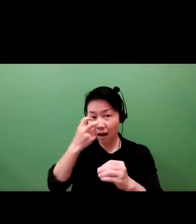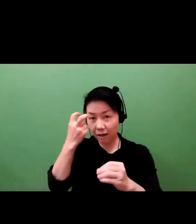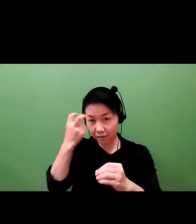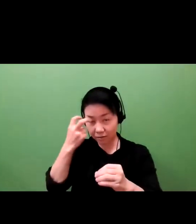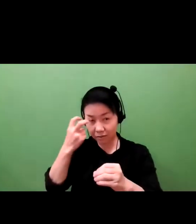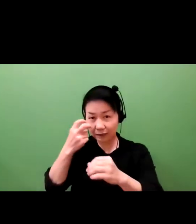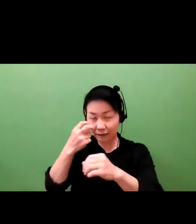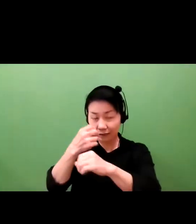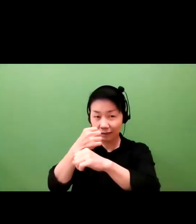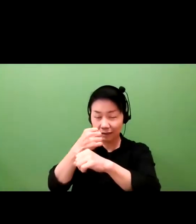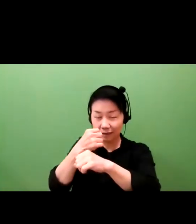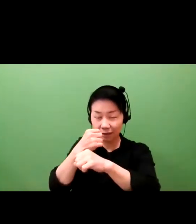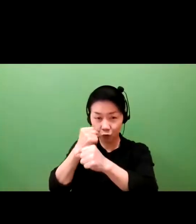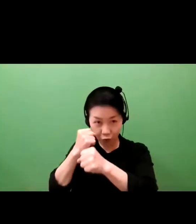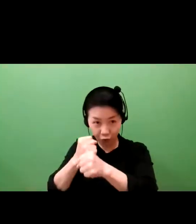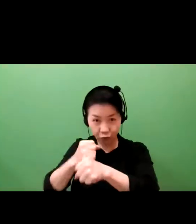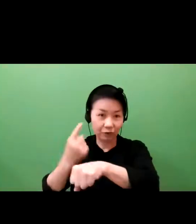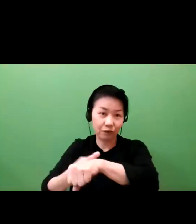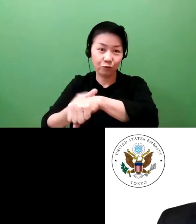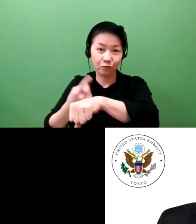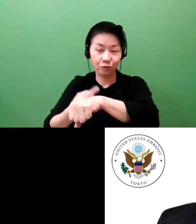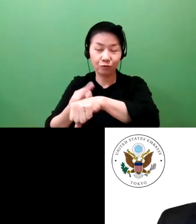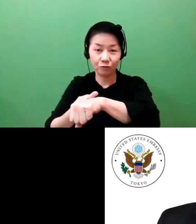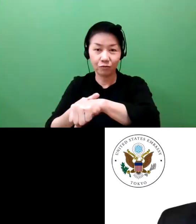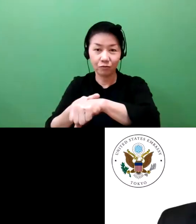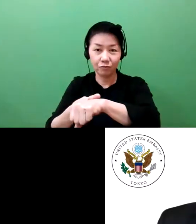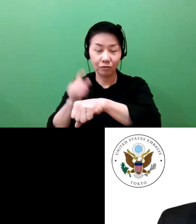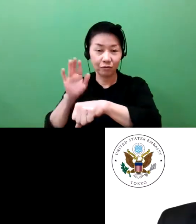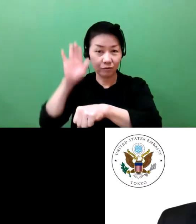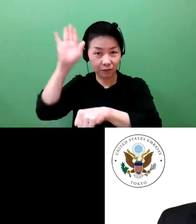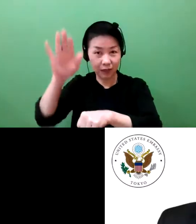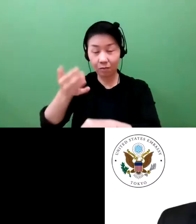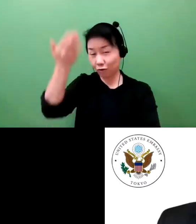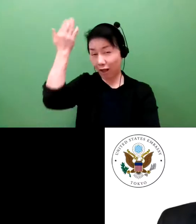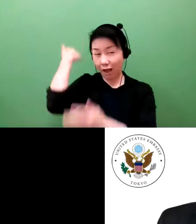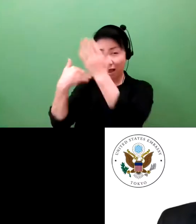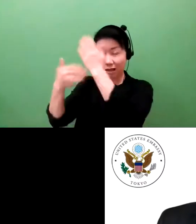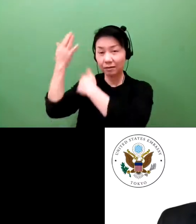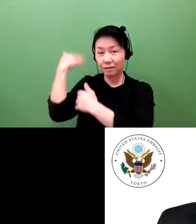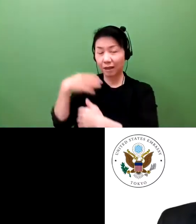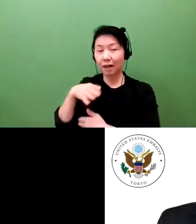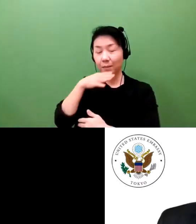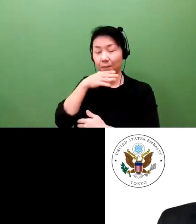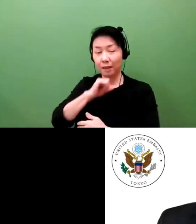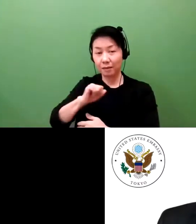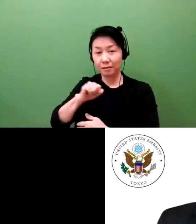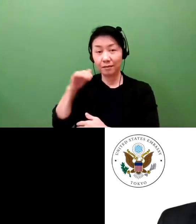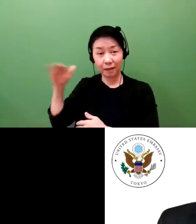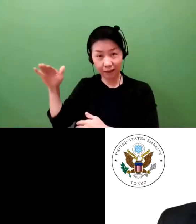has promoted or encouraged innervation. From the immediate era, the measures